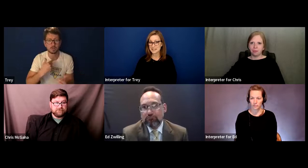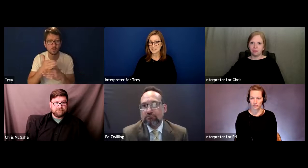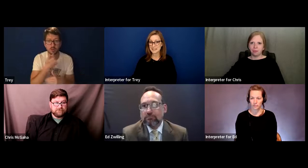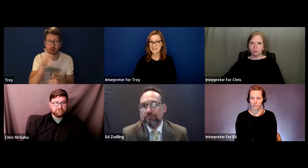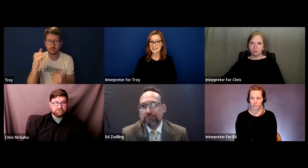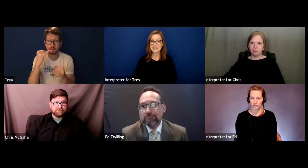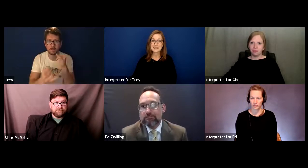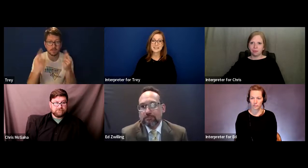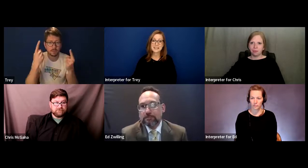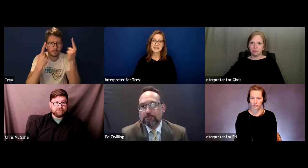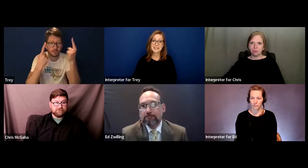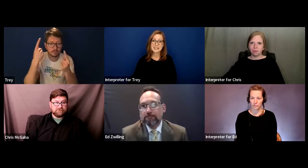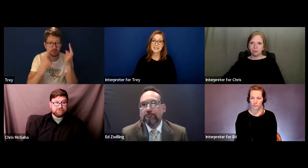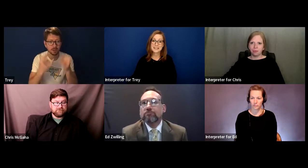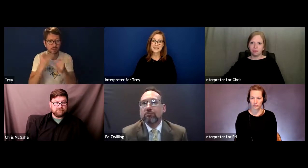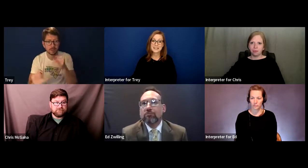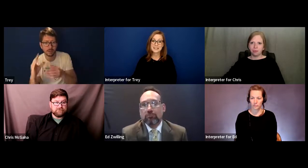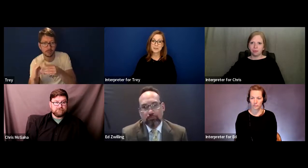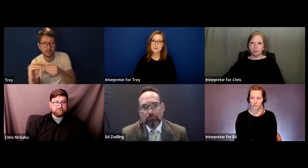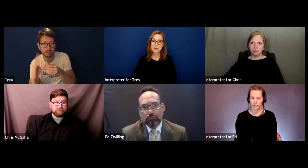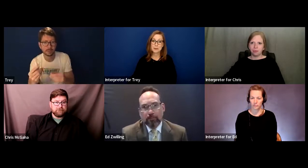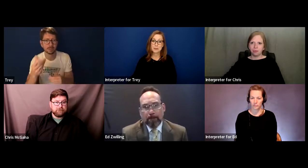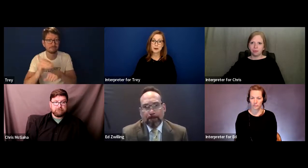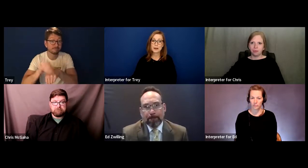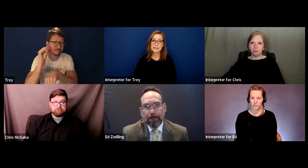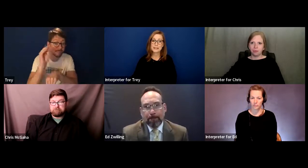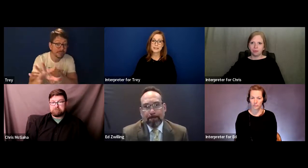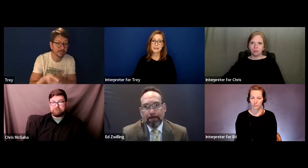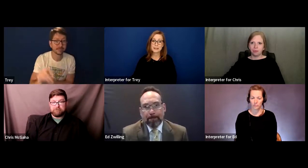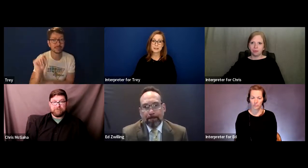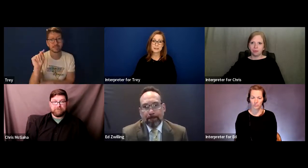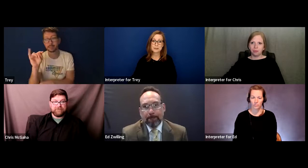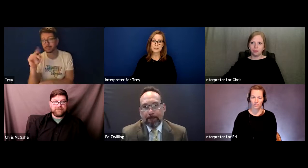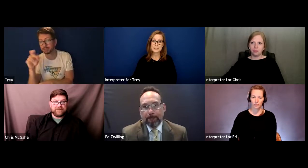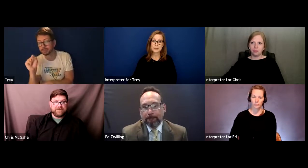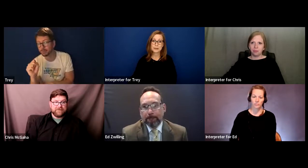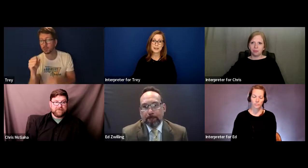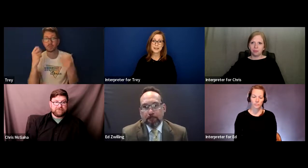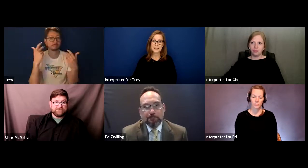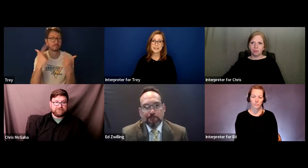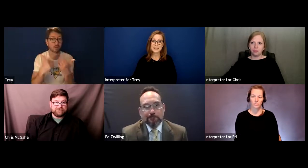y final thoughts, Chris or Ed?